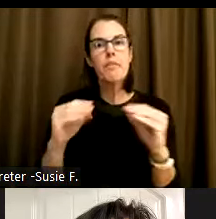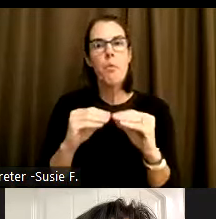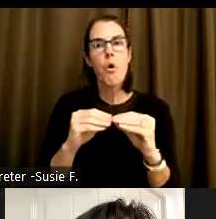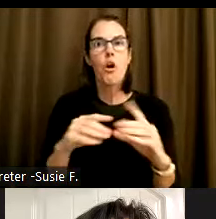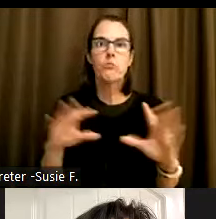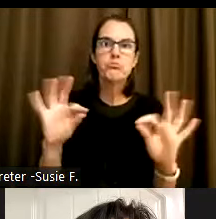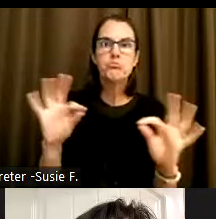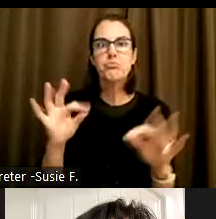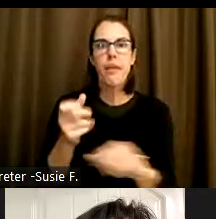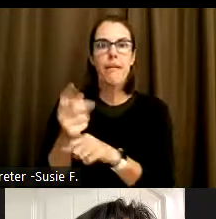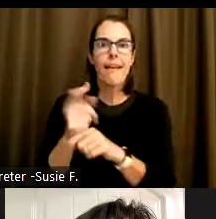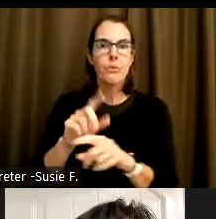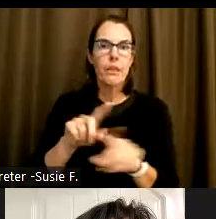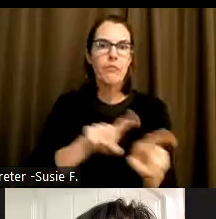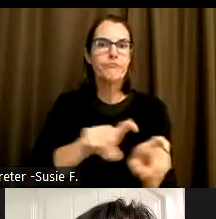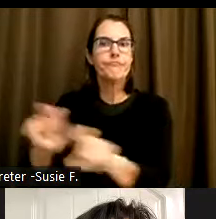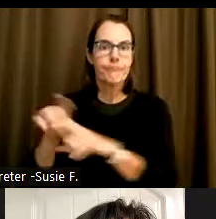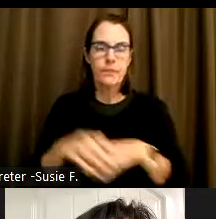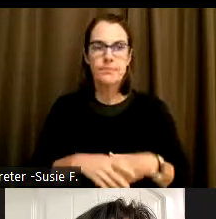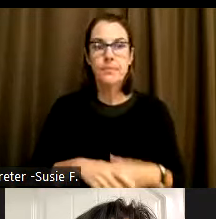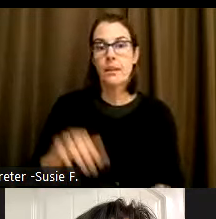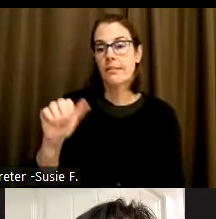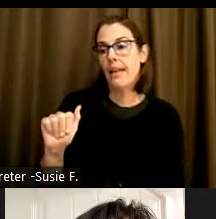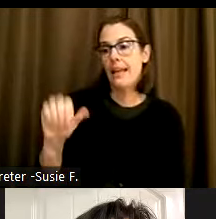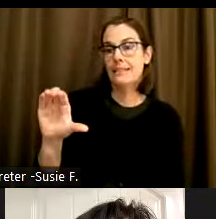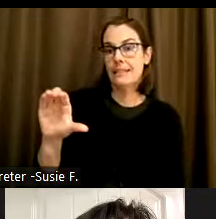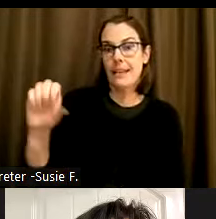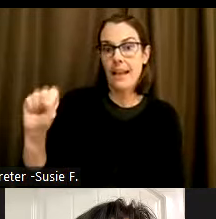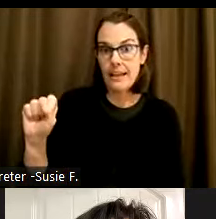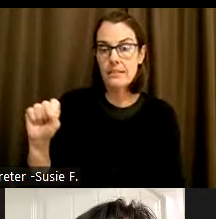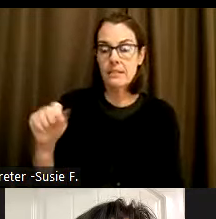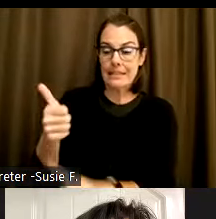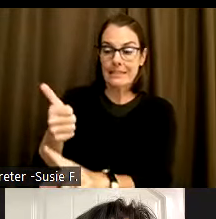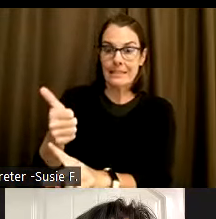The ACS is based on selfattested reporting similar to the Census,